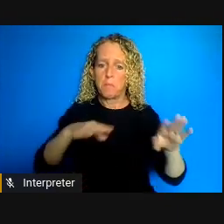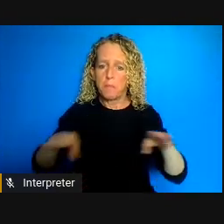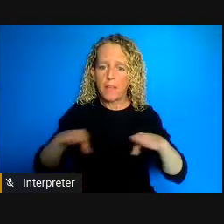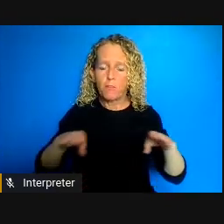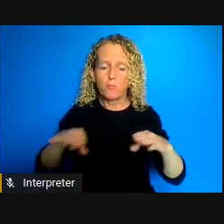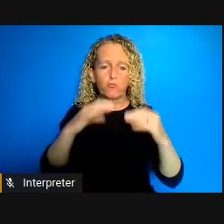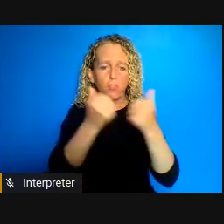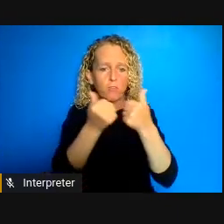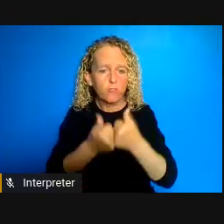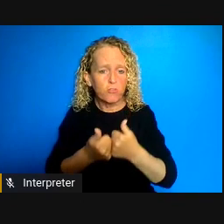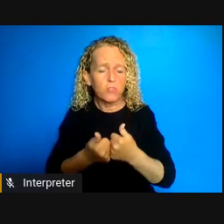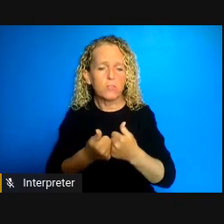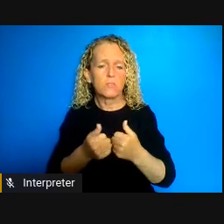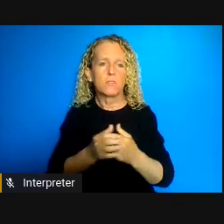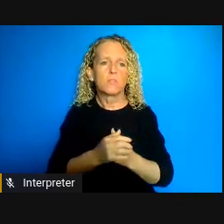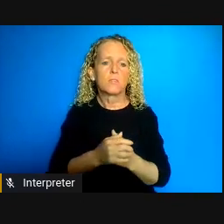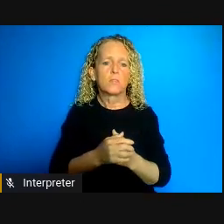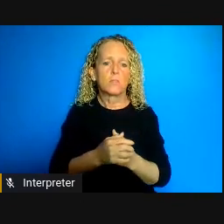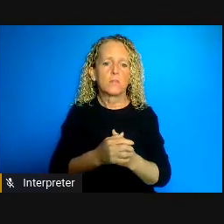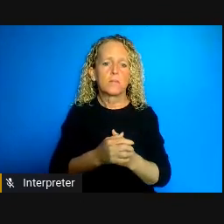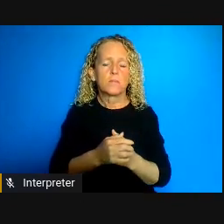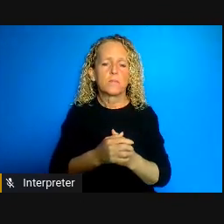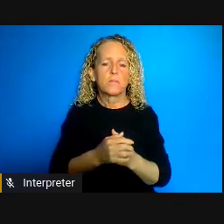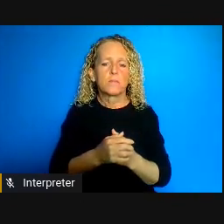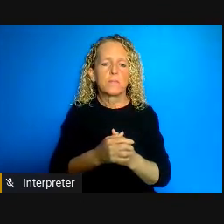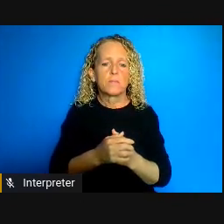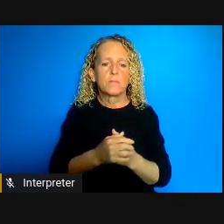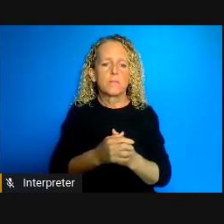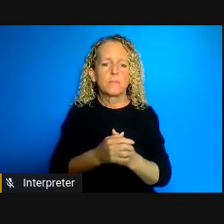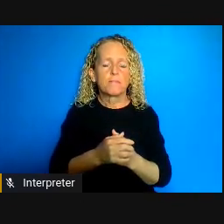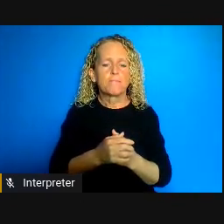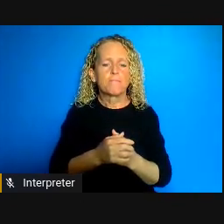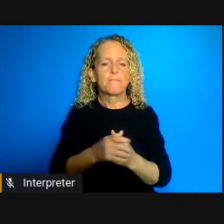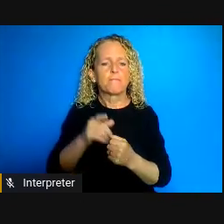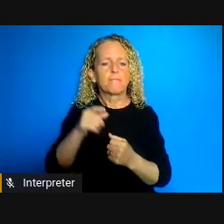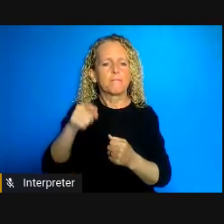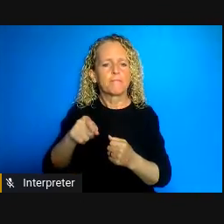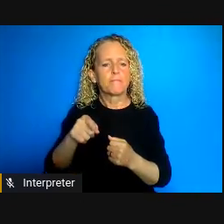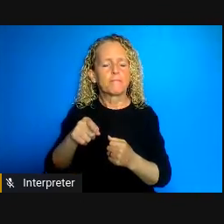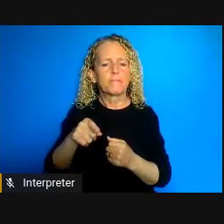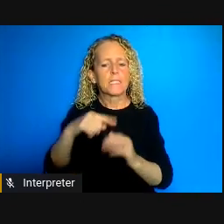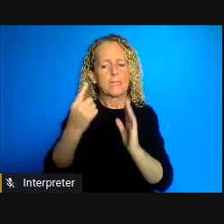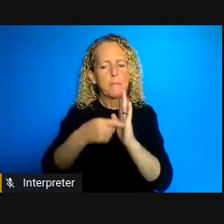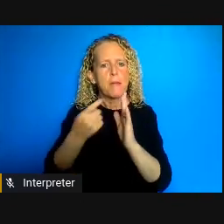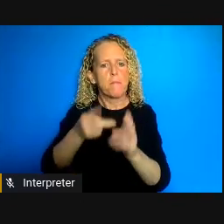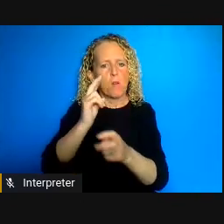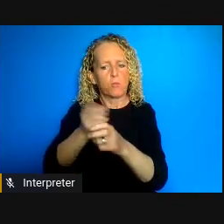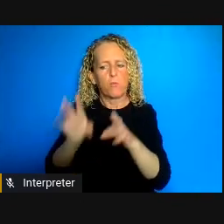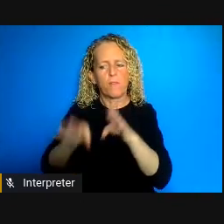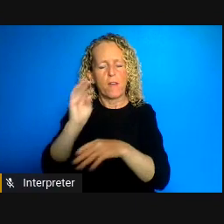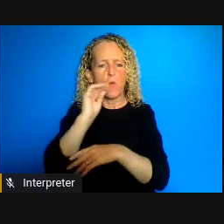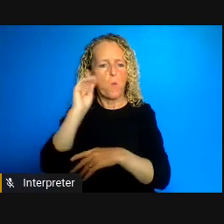it's people with disabilities who are also people experiencing poverty who are